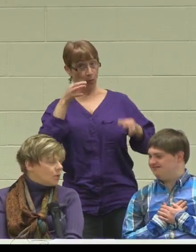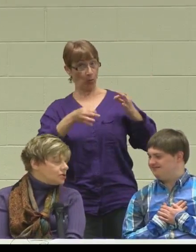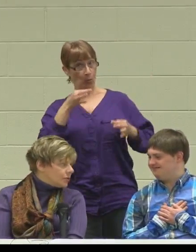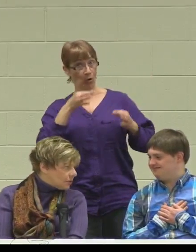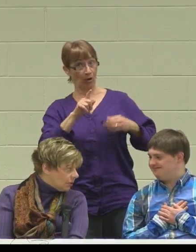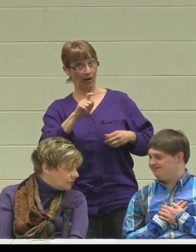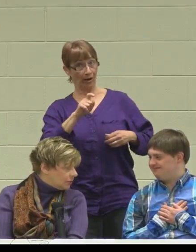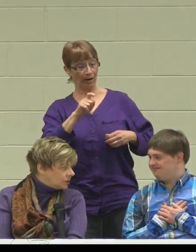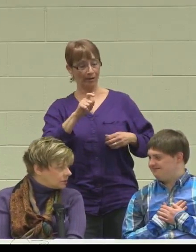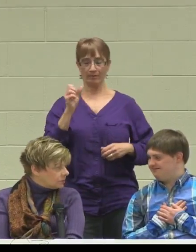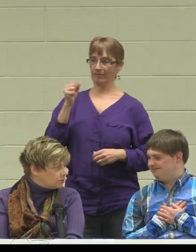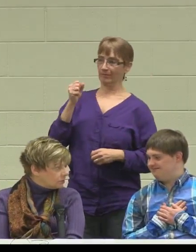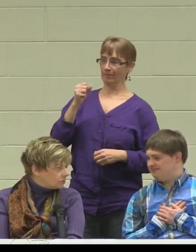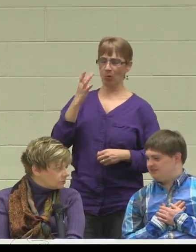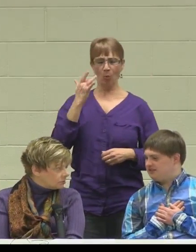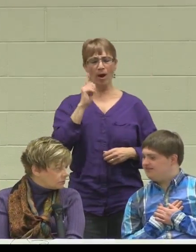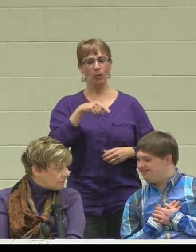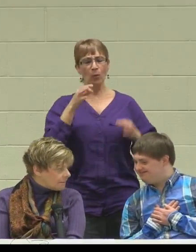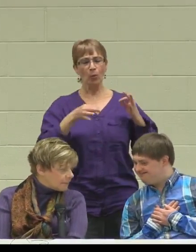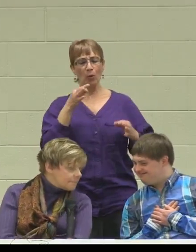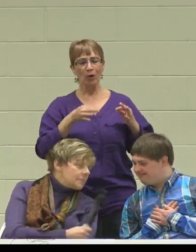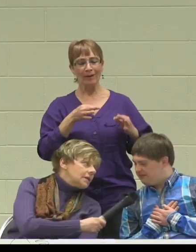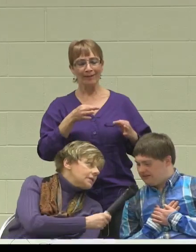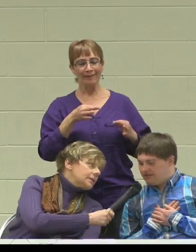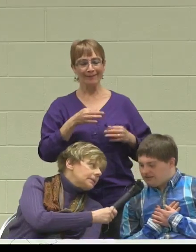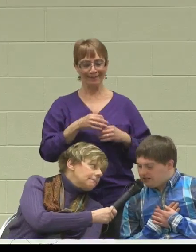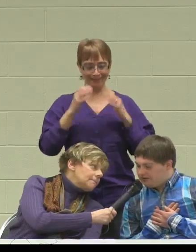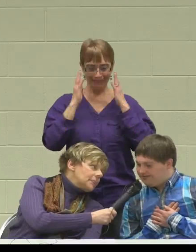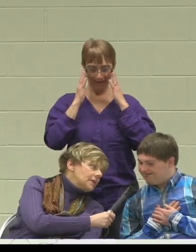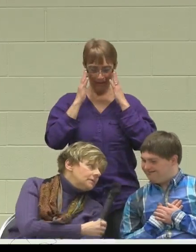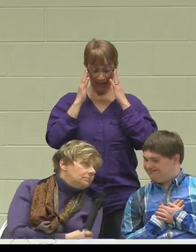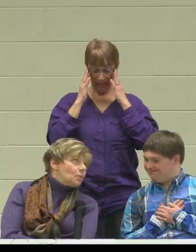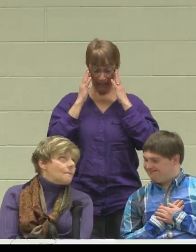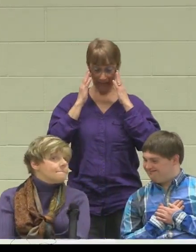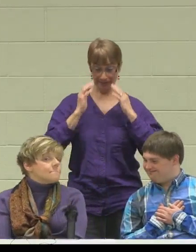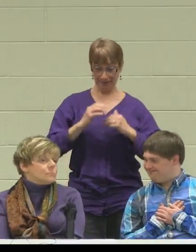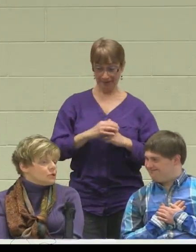What did you go to court for? "Yes."